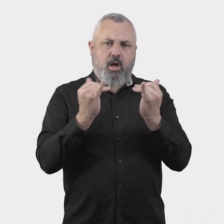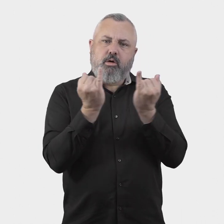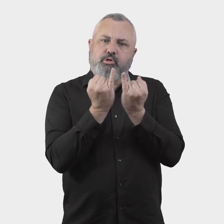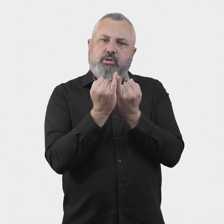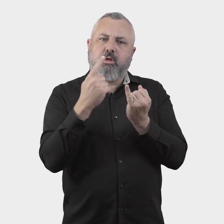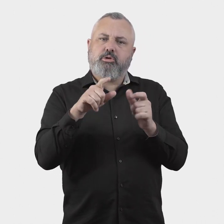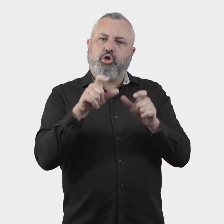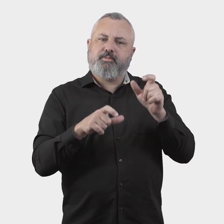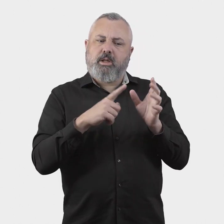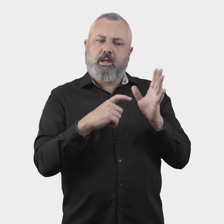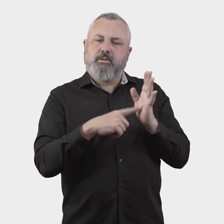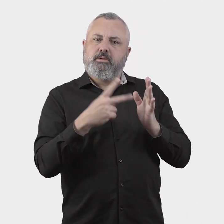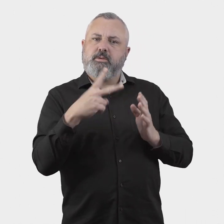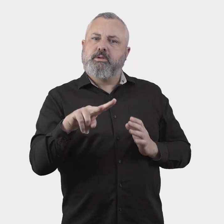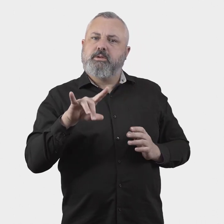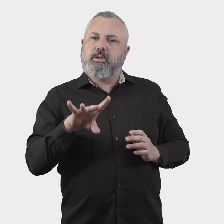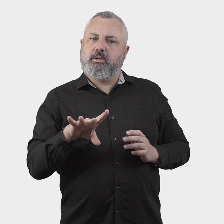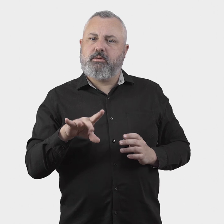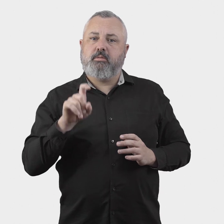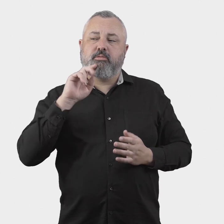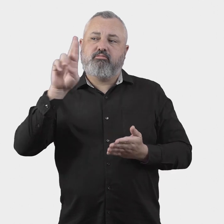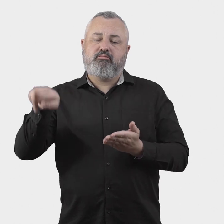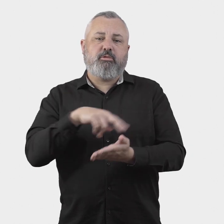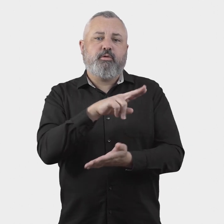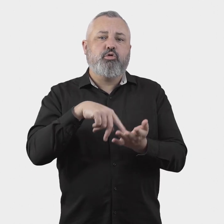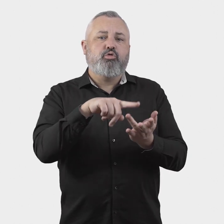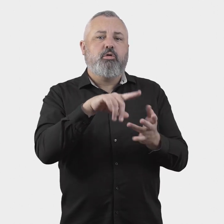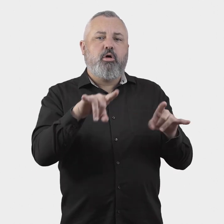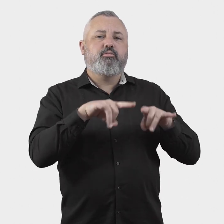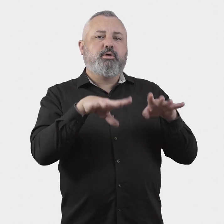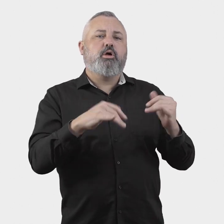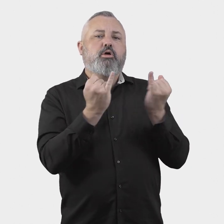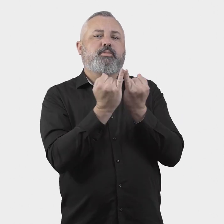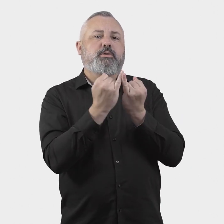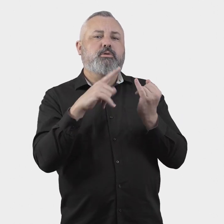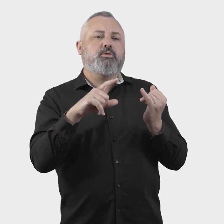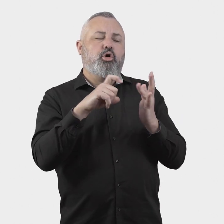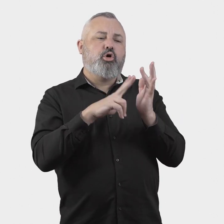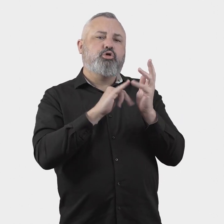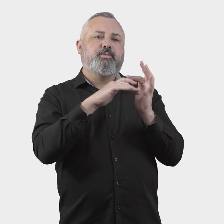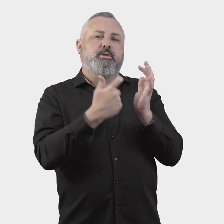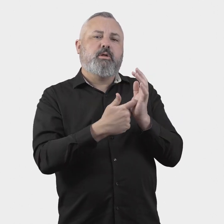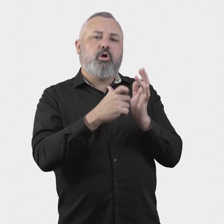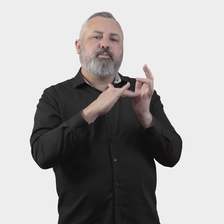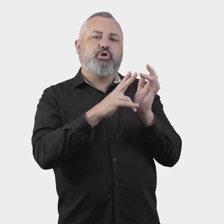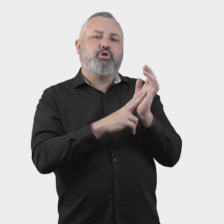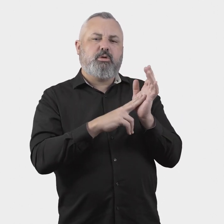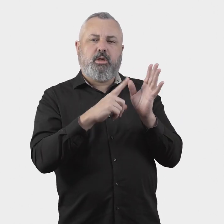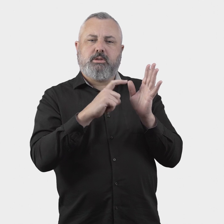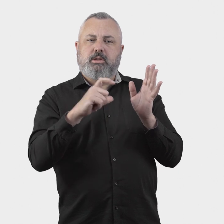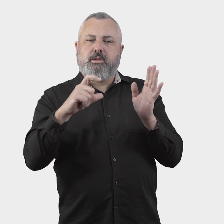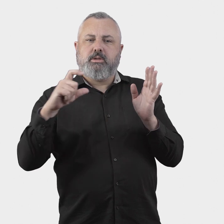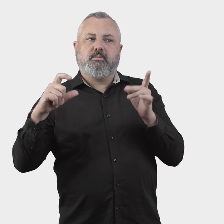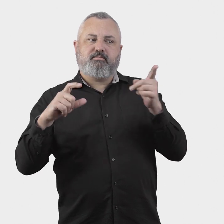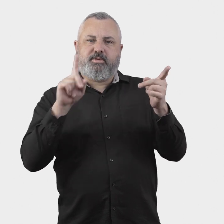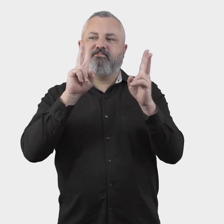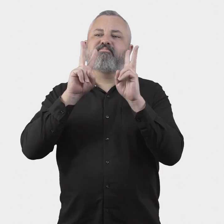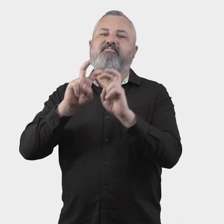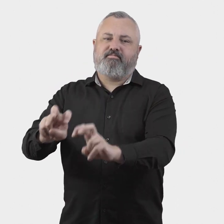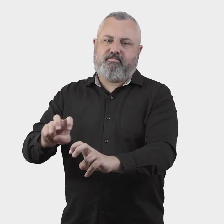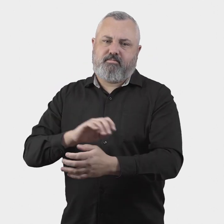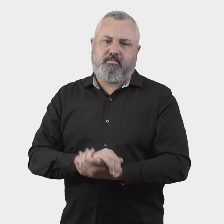Competition and Consumer Act 2010 to the ACCC for investigation and enforcement.